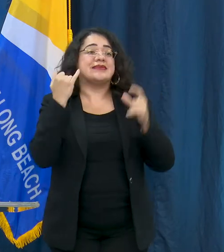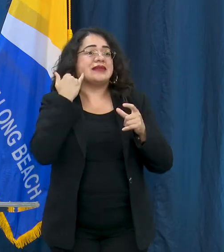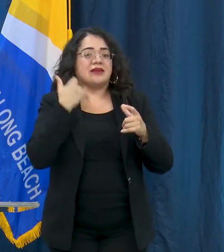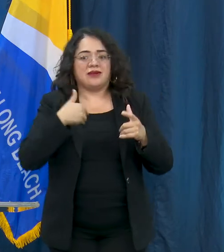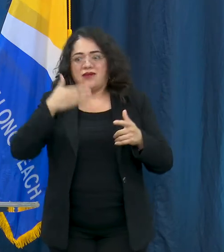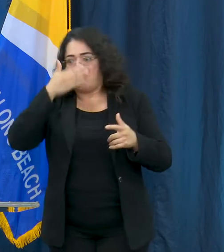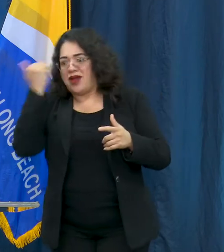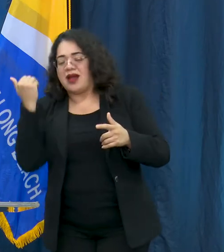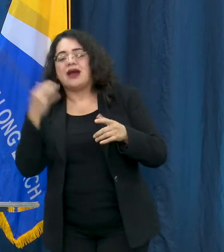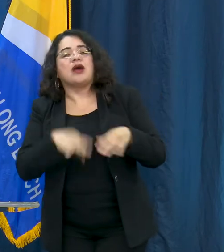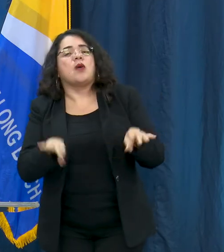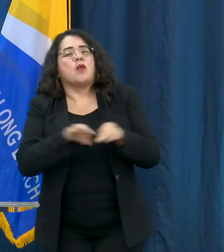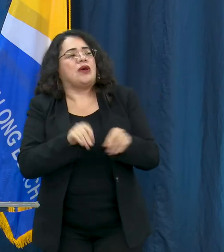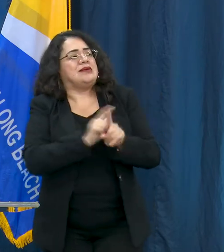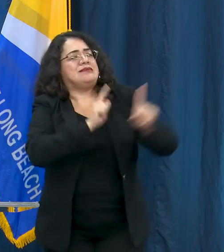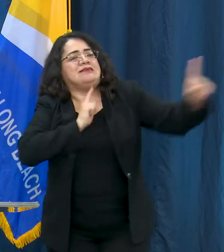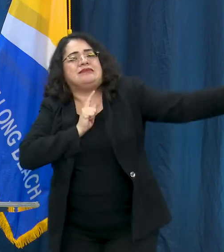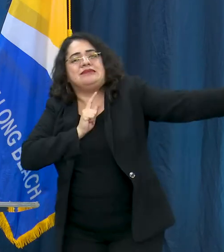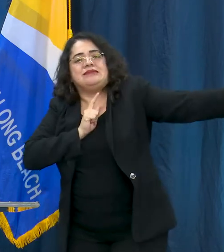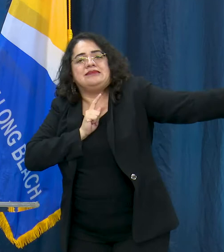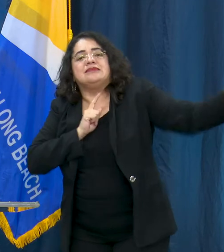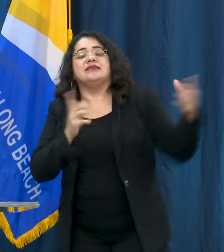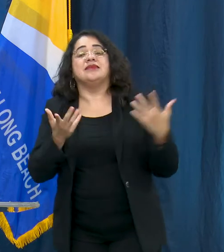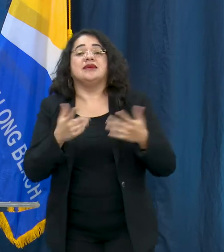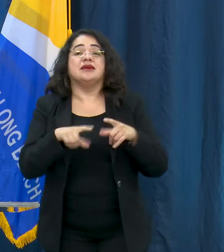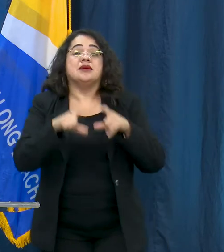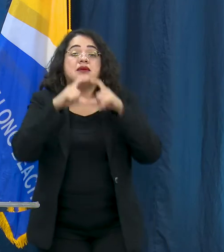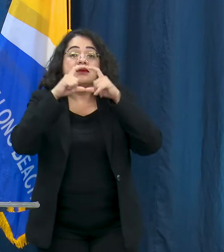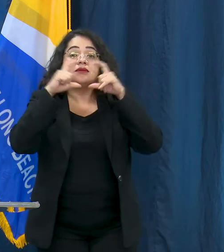Wearing a face covering doesn't eliminate the risk of contracting the